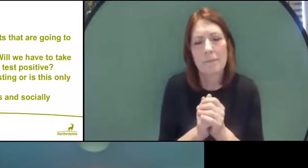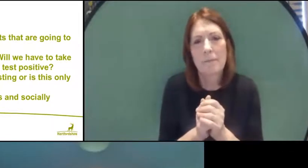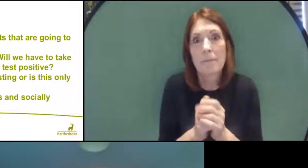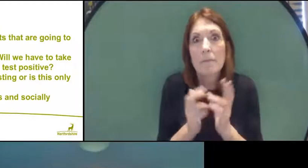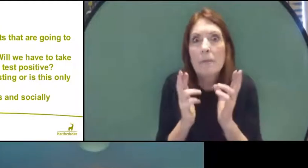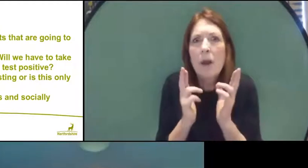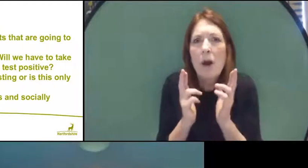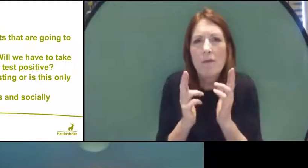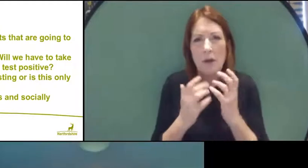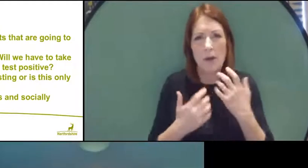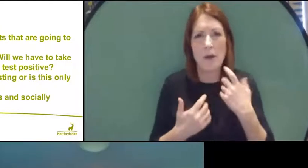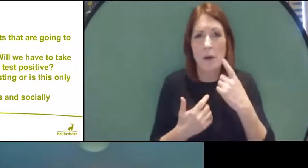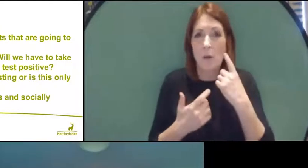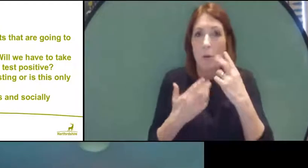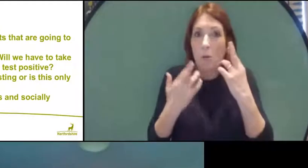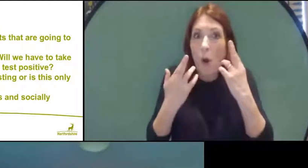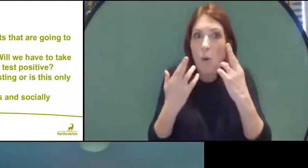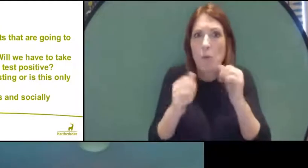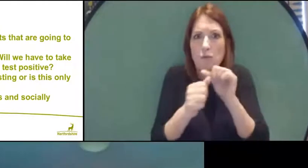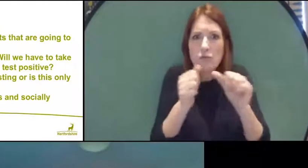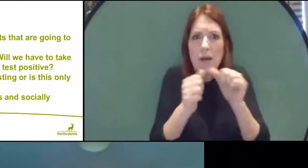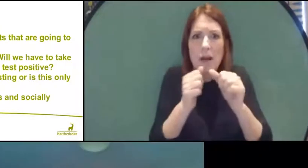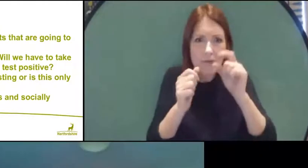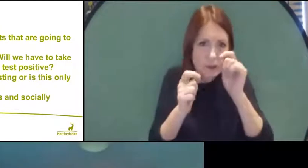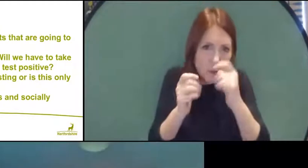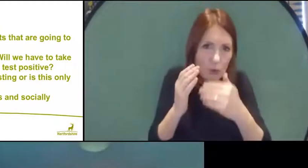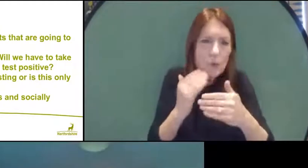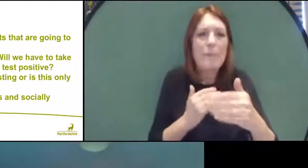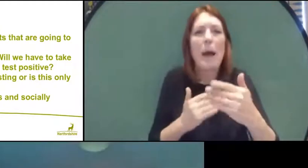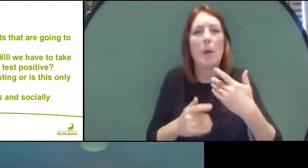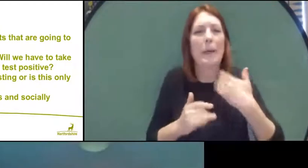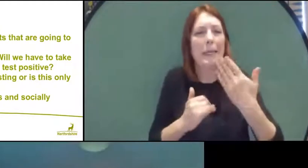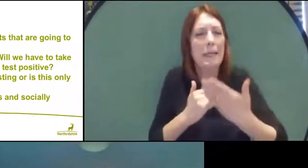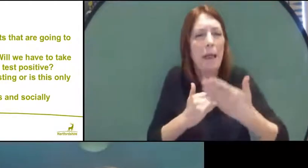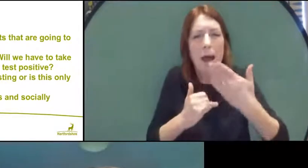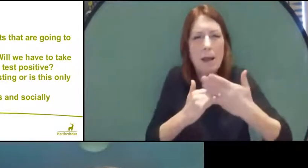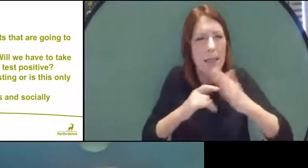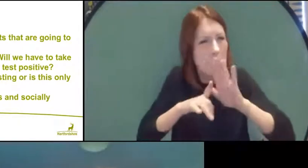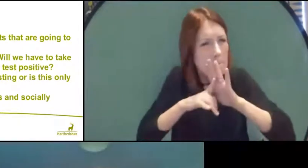forward to recovery, but we really need that last sort of push on this. We do need you to wear face